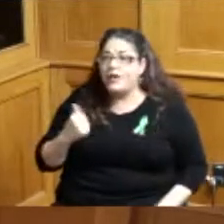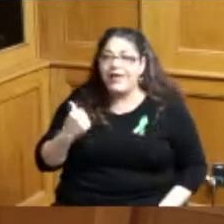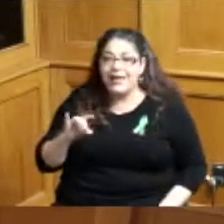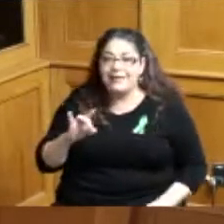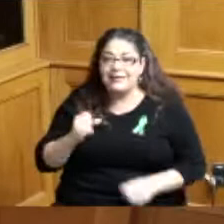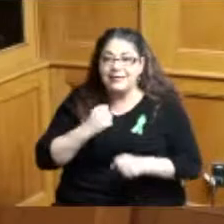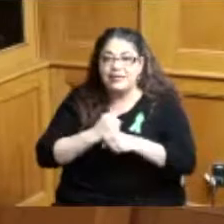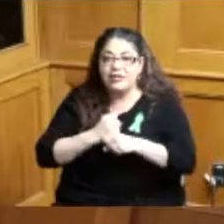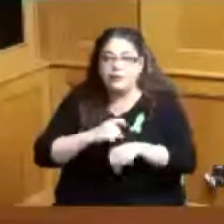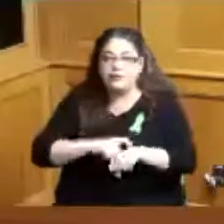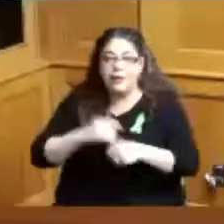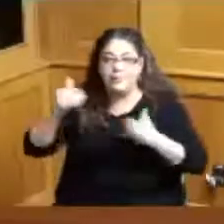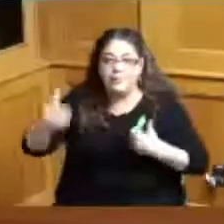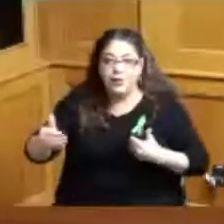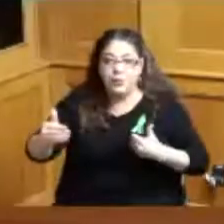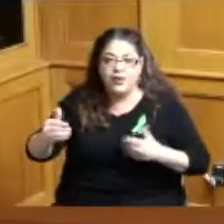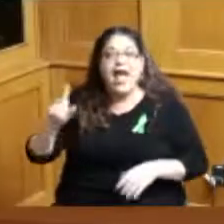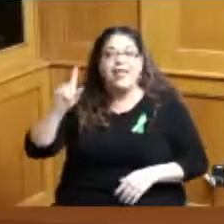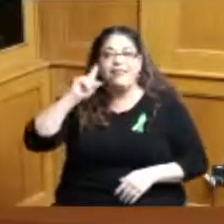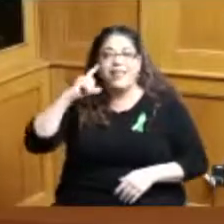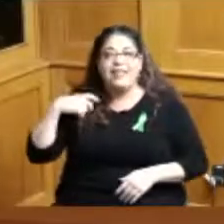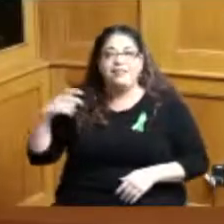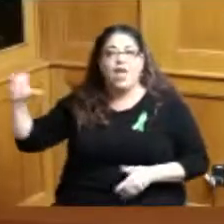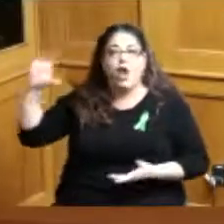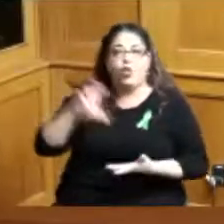to that point though I think they're front loading yeah they they are right they're